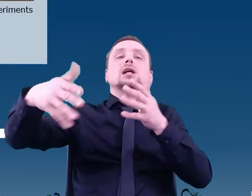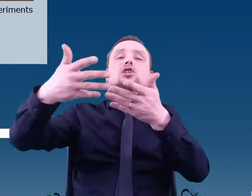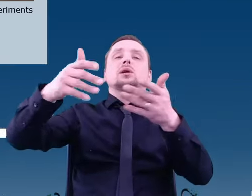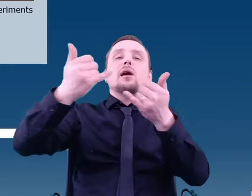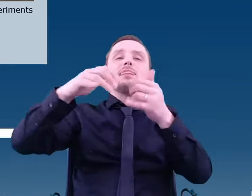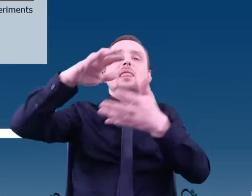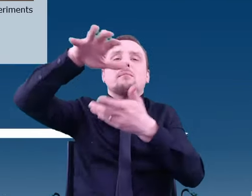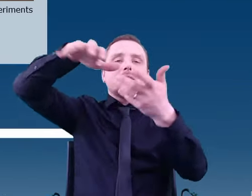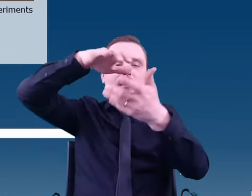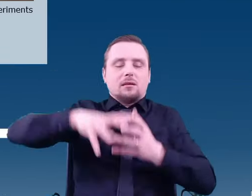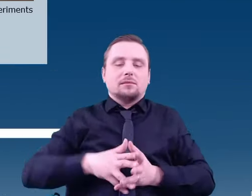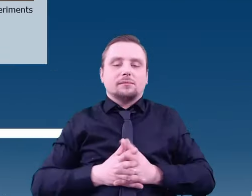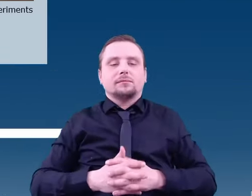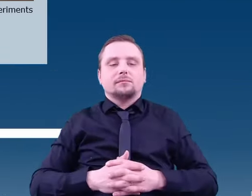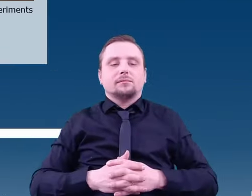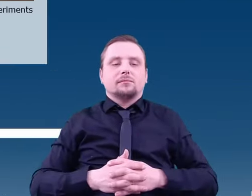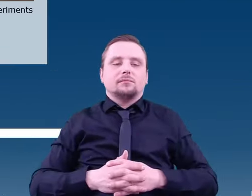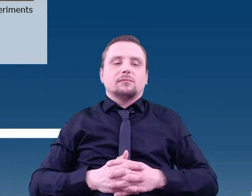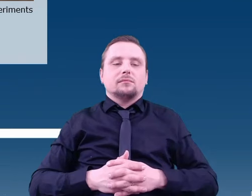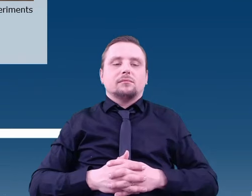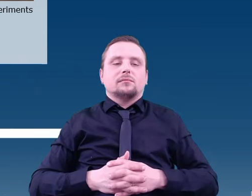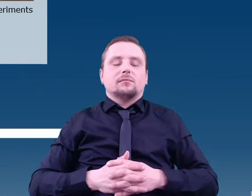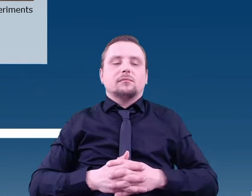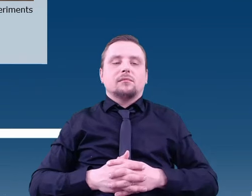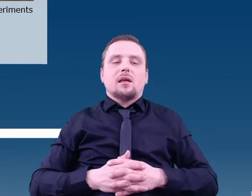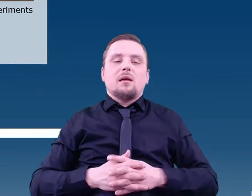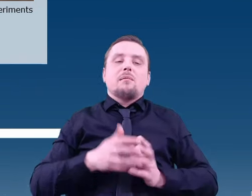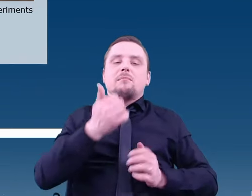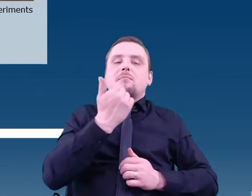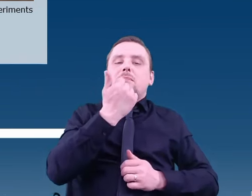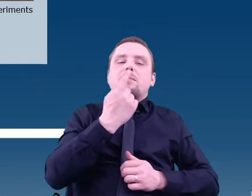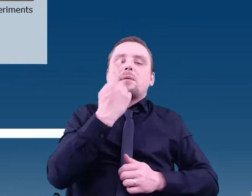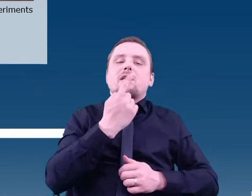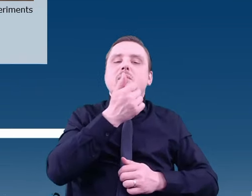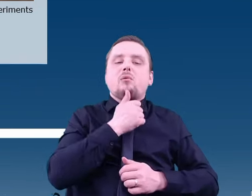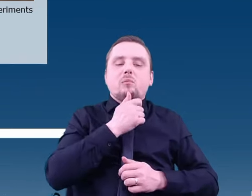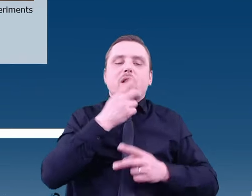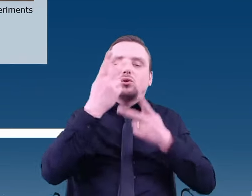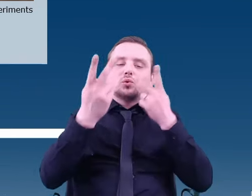One of the first attempts to search for life using the MS